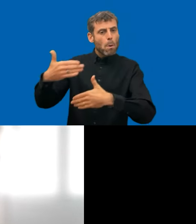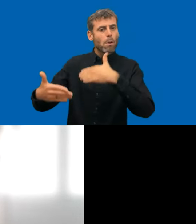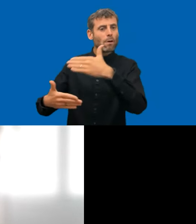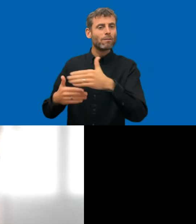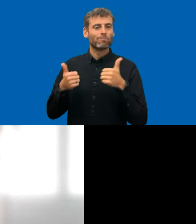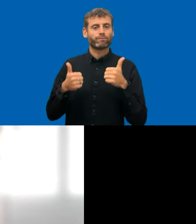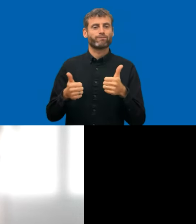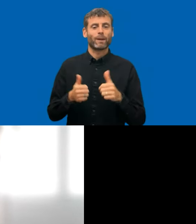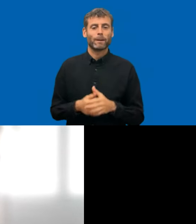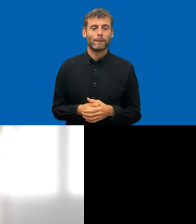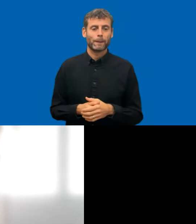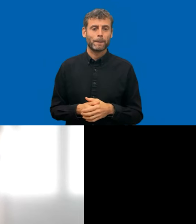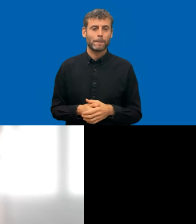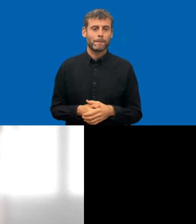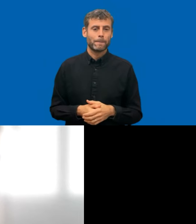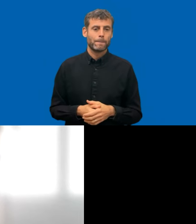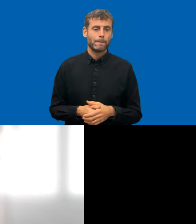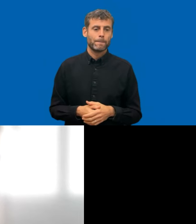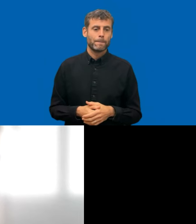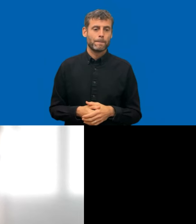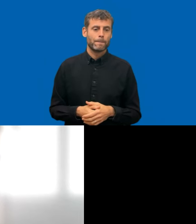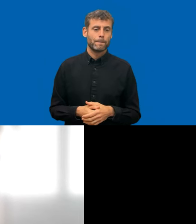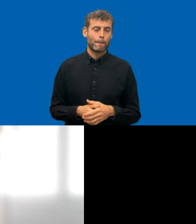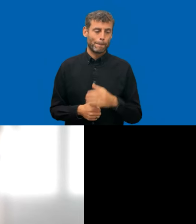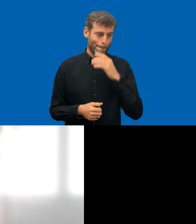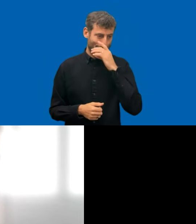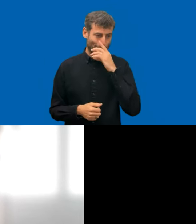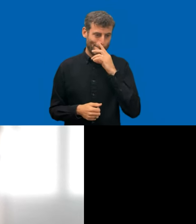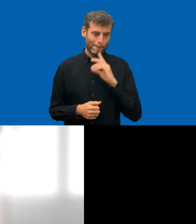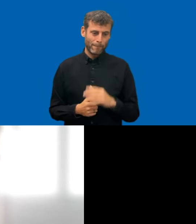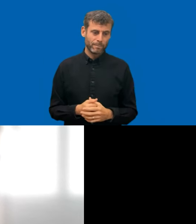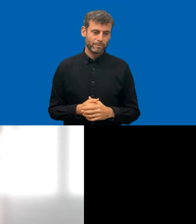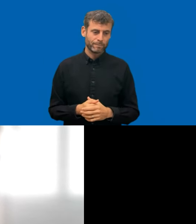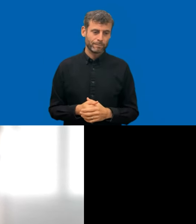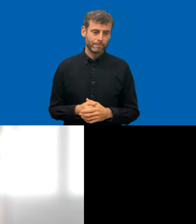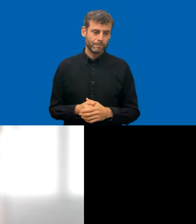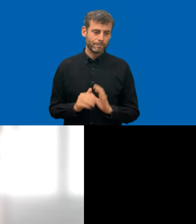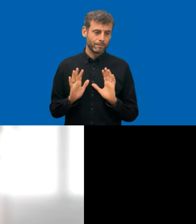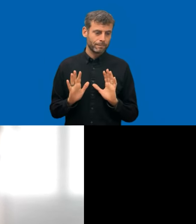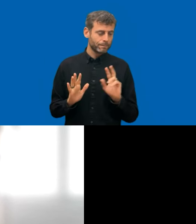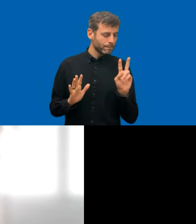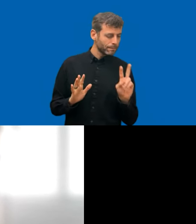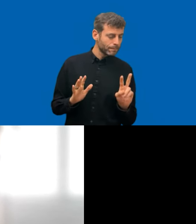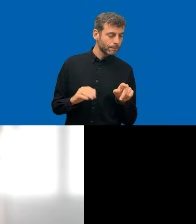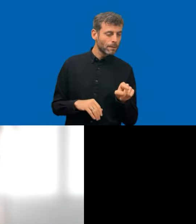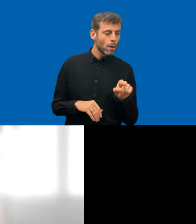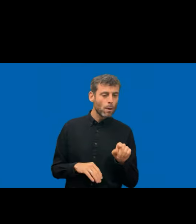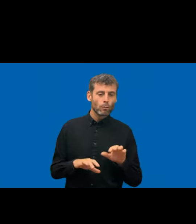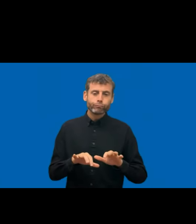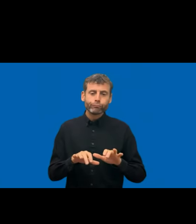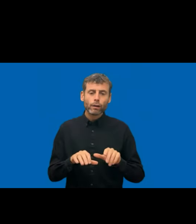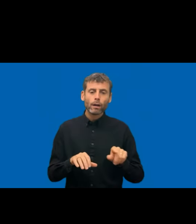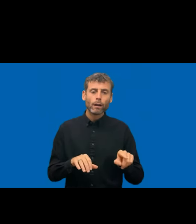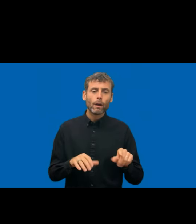So let's see what we have more here. Yeah. A little bit about the most common breaches and